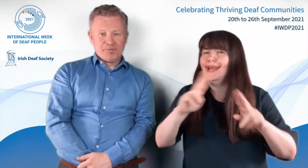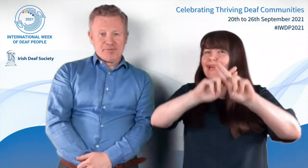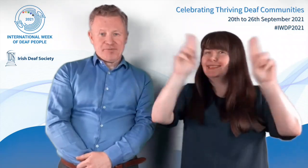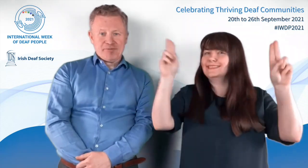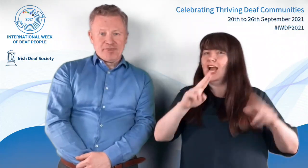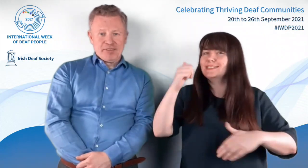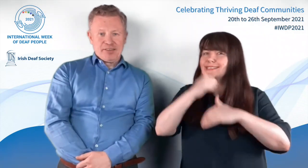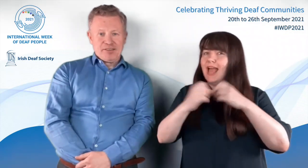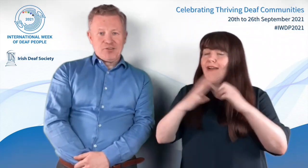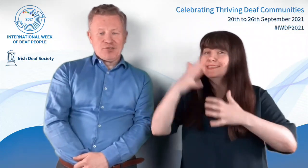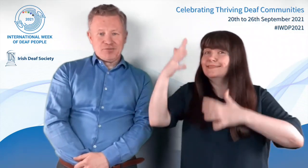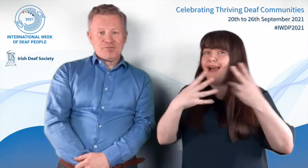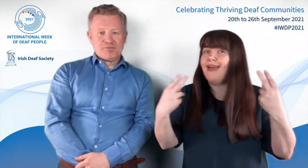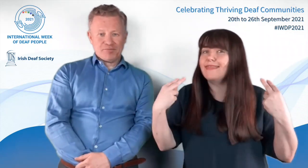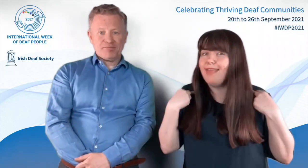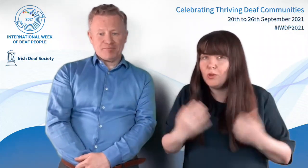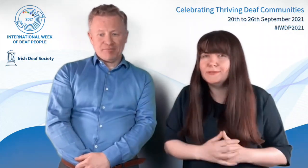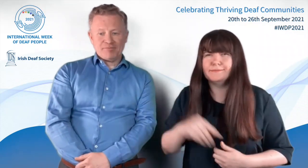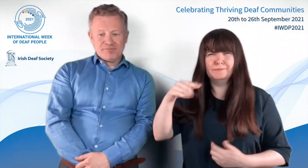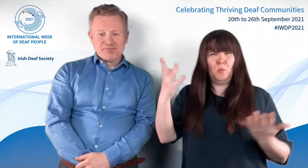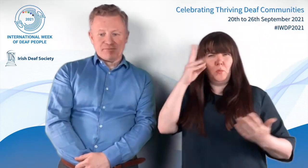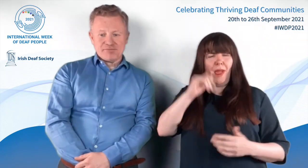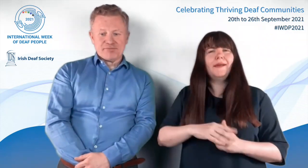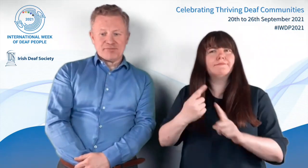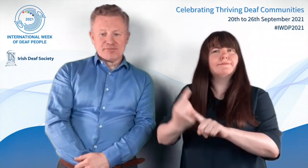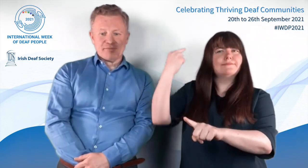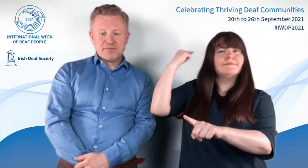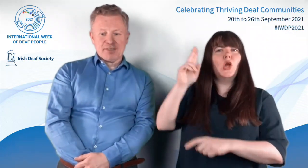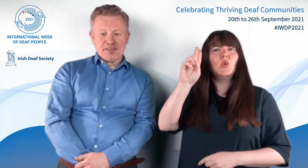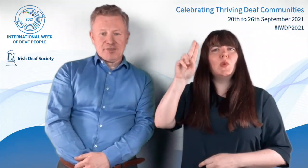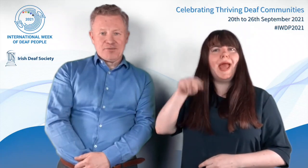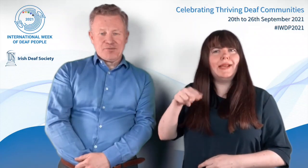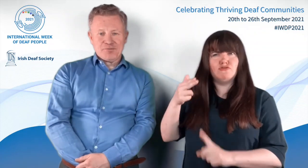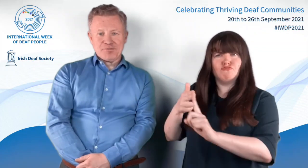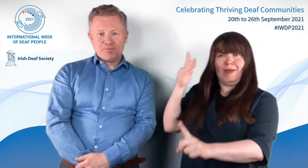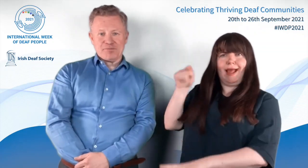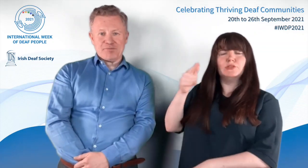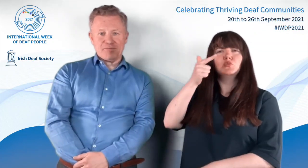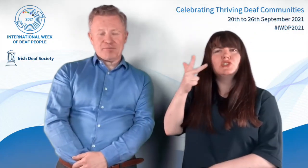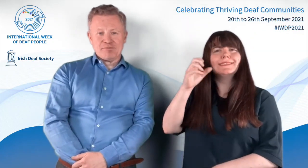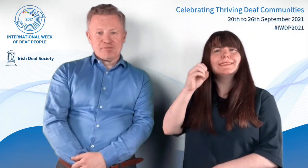Day of Sign Languages. The United Nations has designated this day as 'International Day of